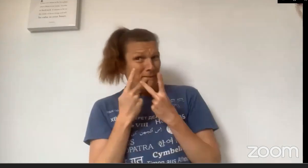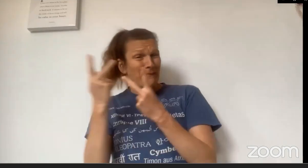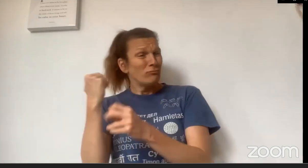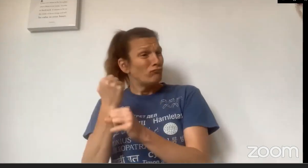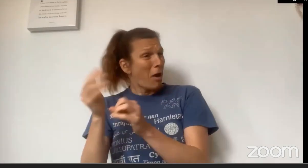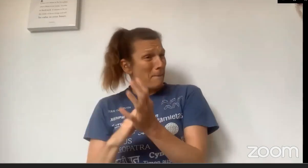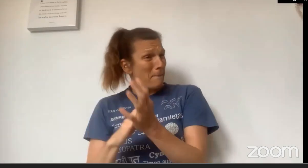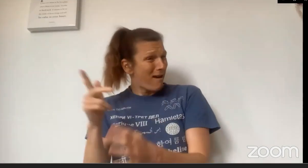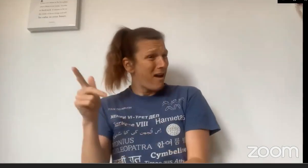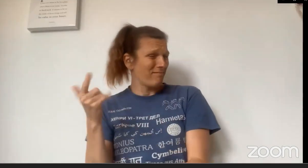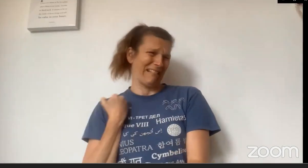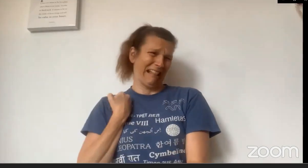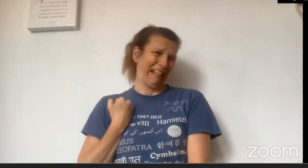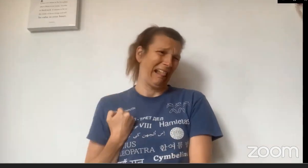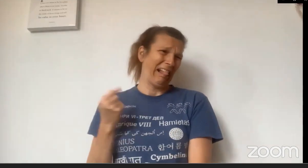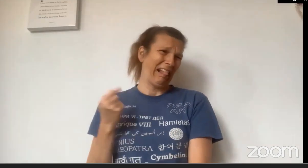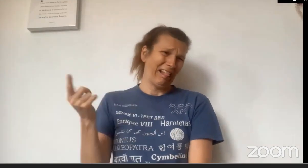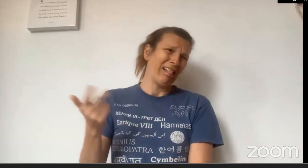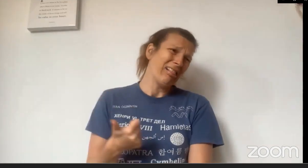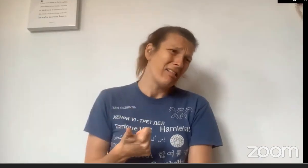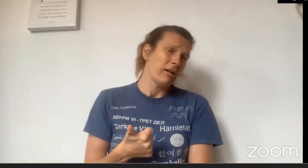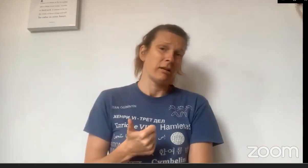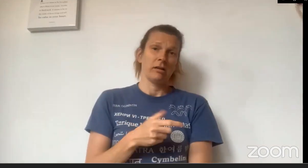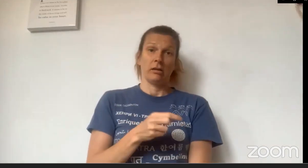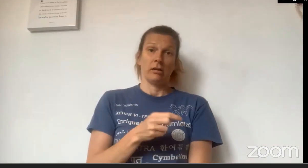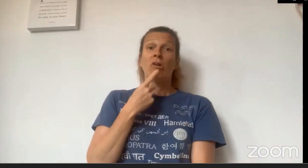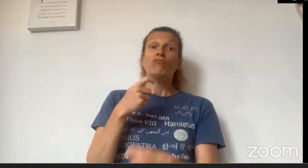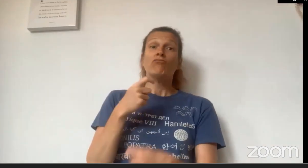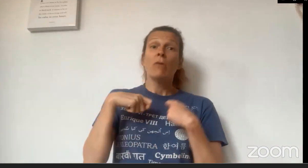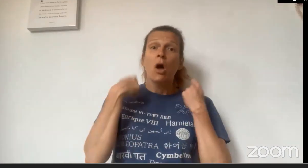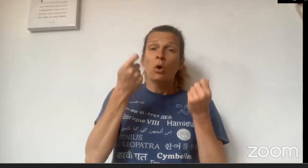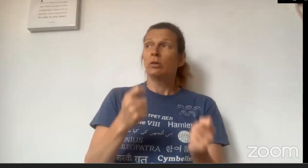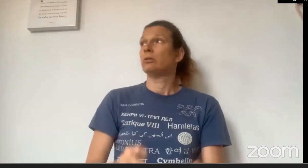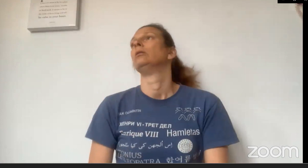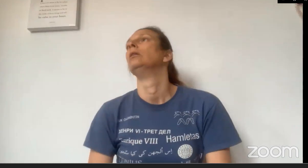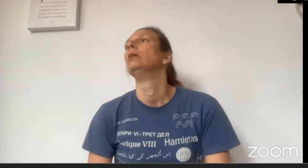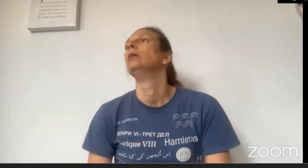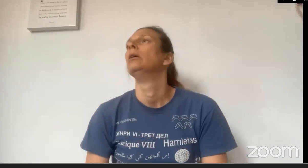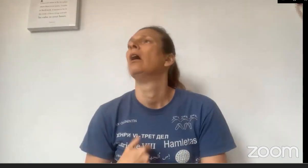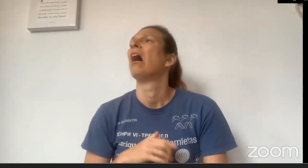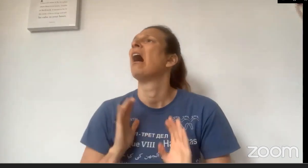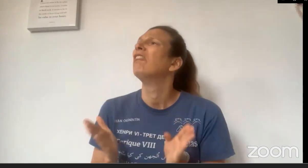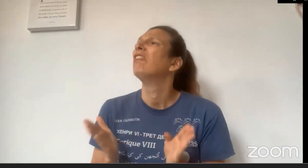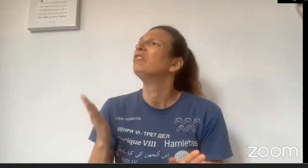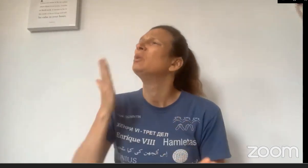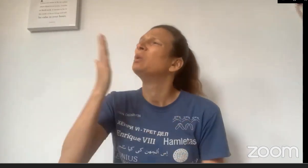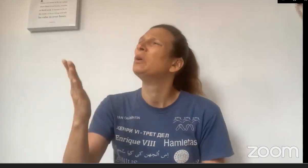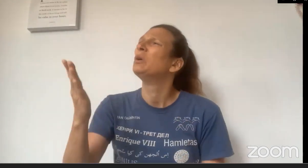"Can you help me by visiting your grandmother? She's very ill." Little Red Riding Hood was annoyed.